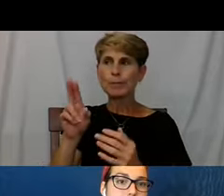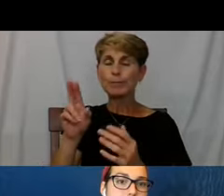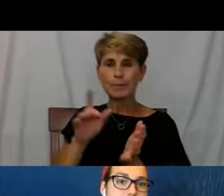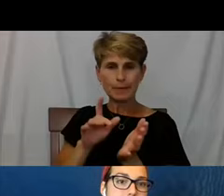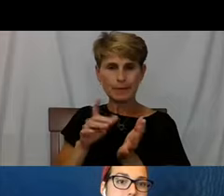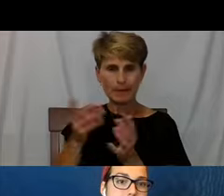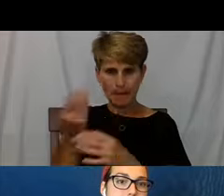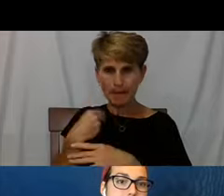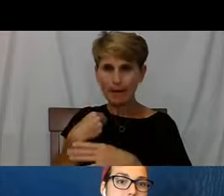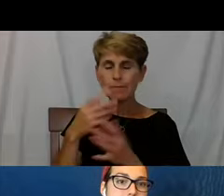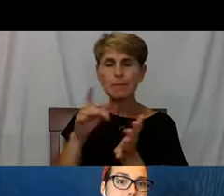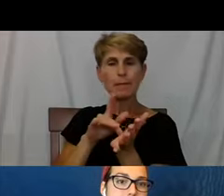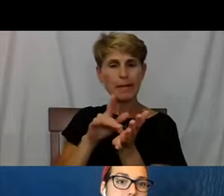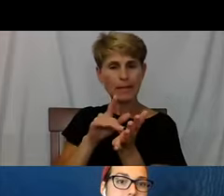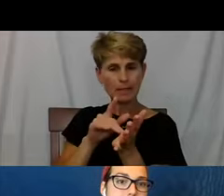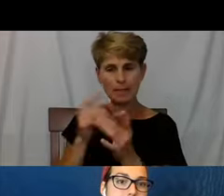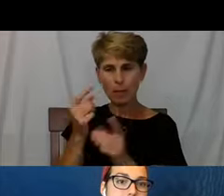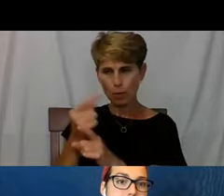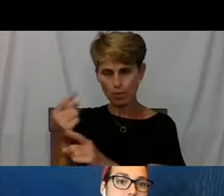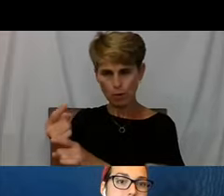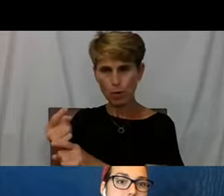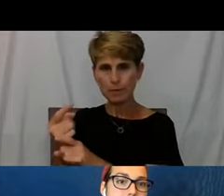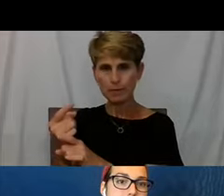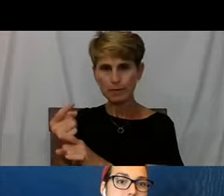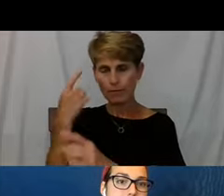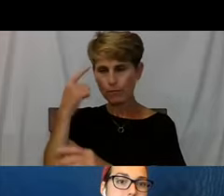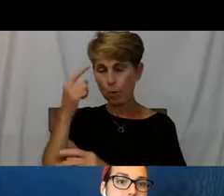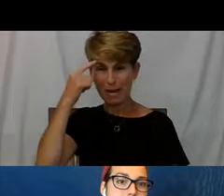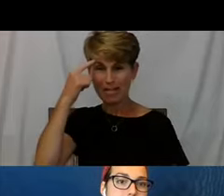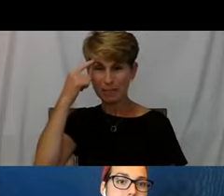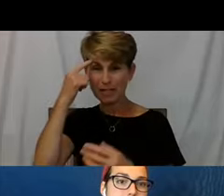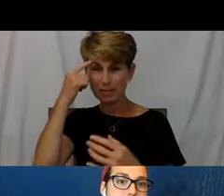to conditions in my mental state that I didn't even know about.